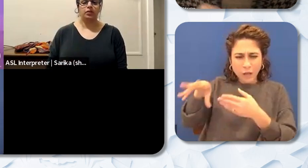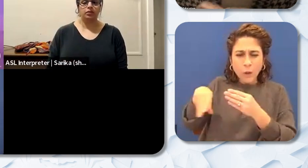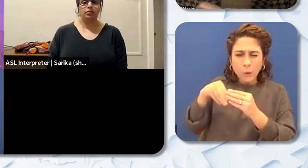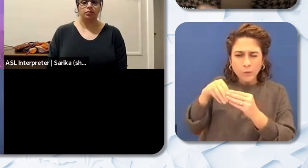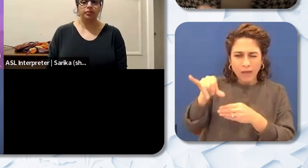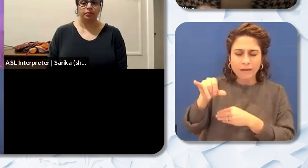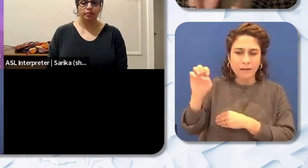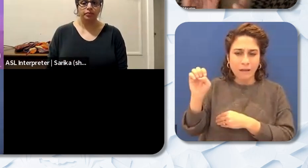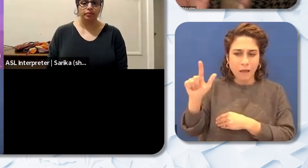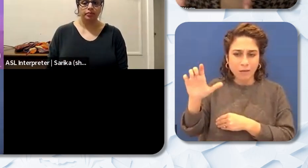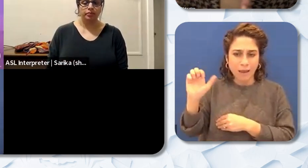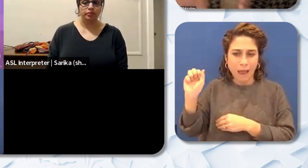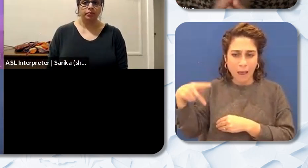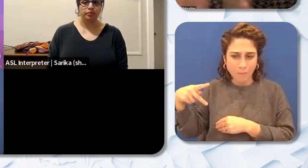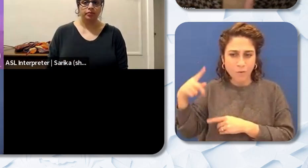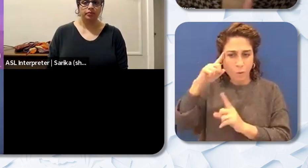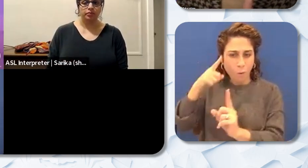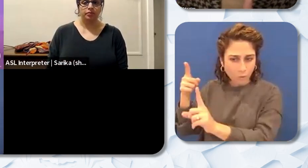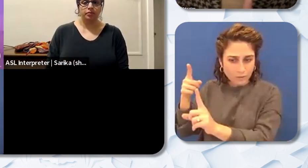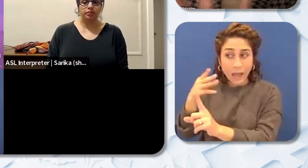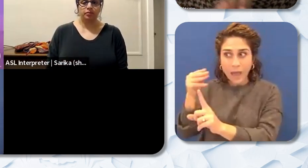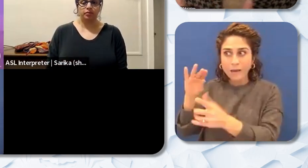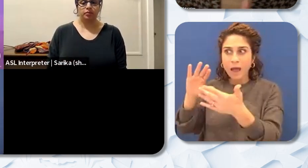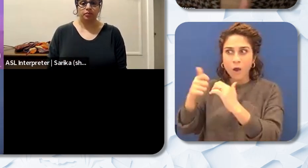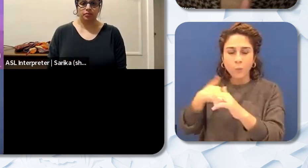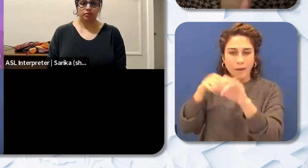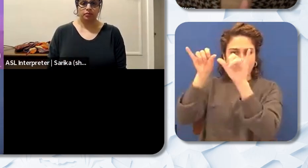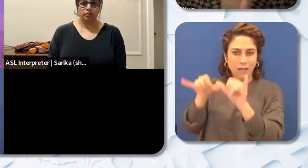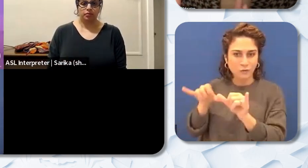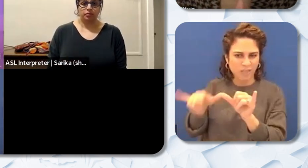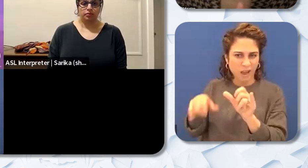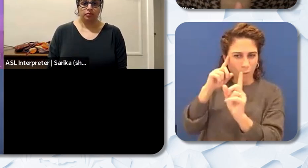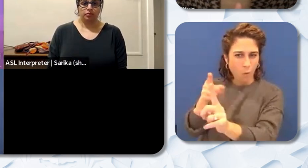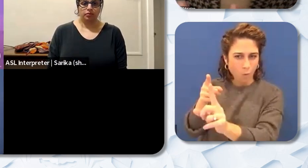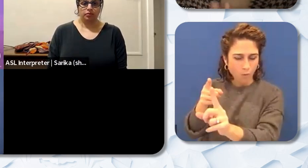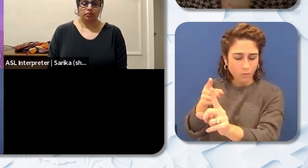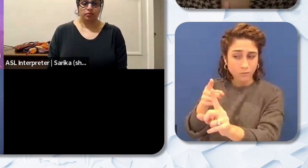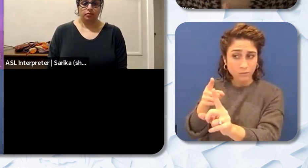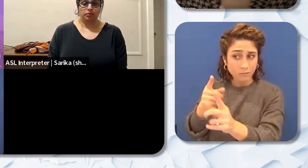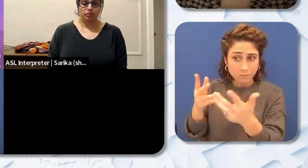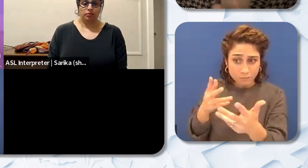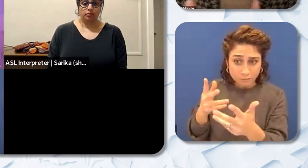measuring how how are we doing on this? What do we you know are we making progress toward